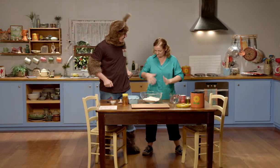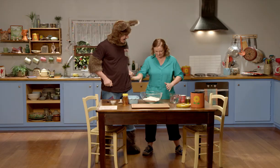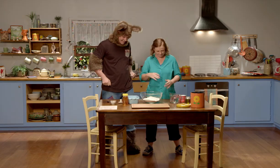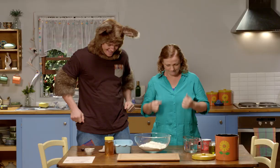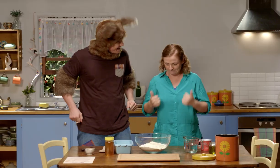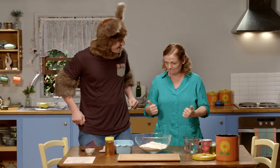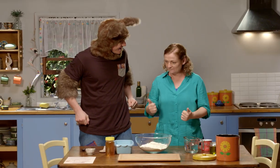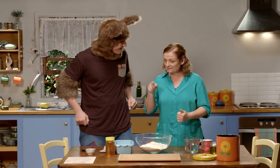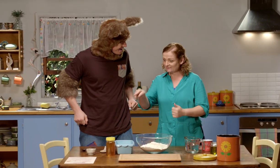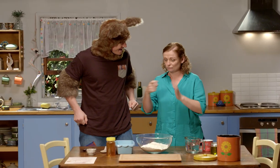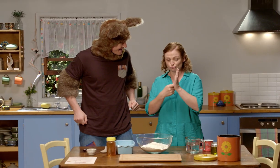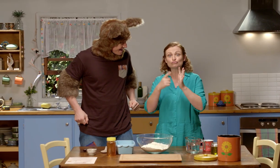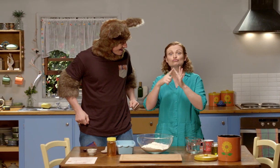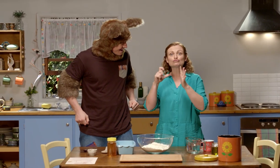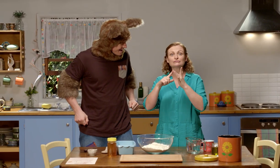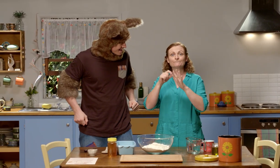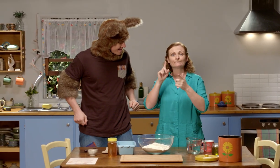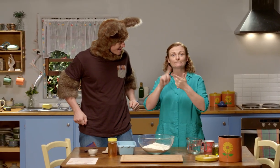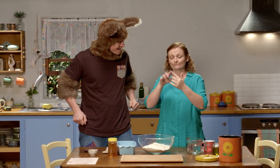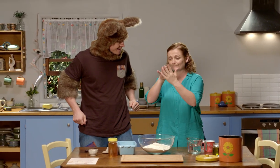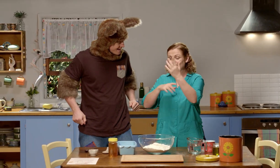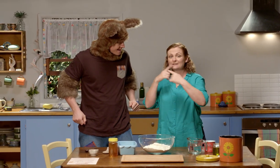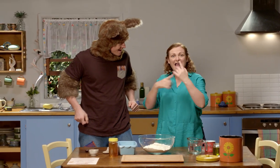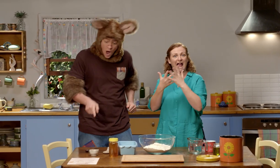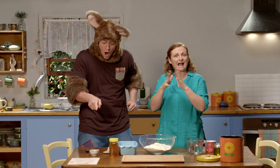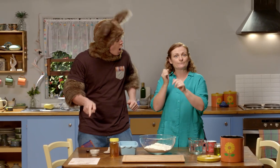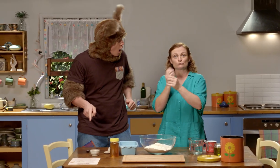We've got everything ready. Can you please get the recipe Possum?